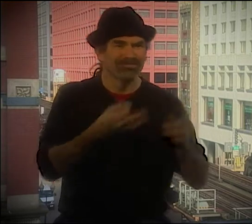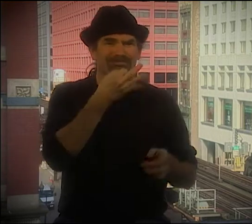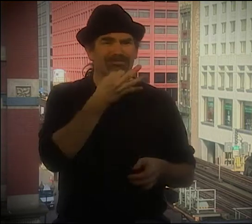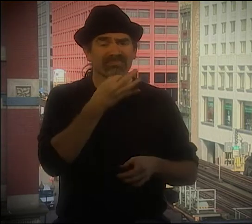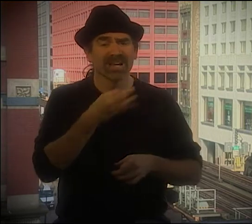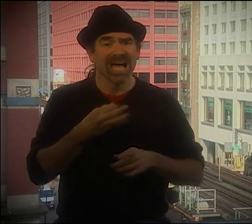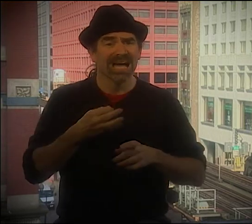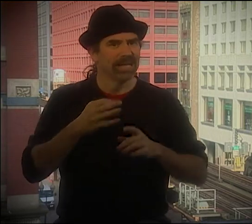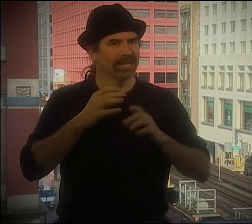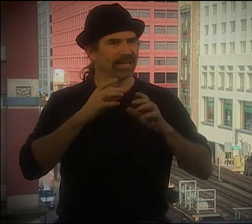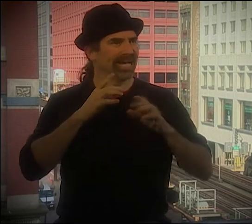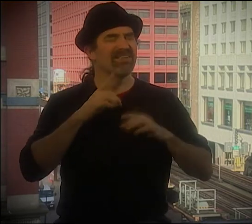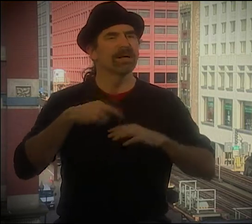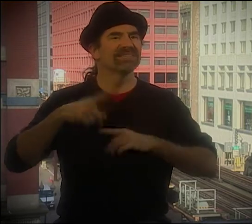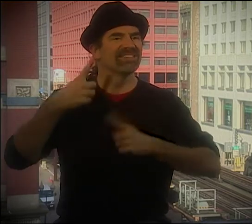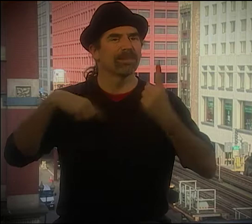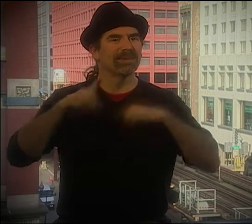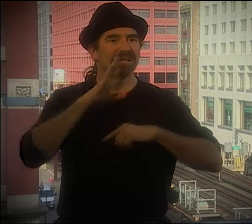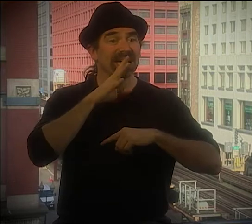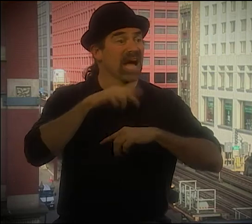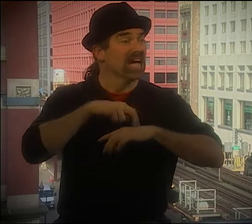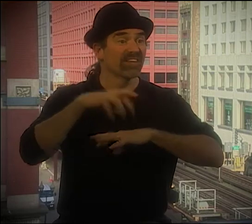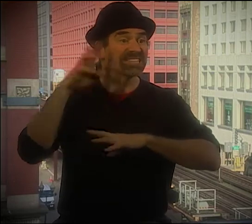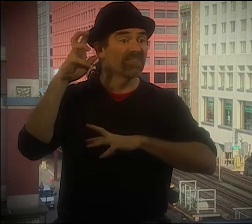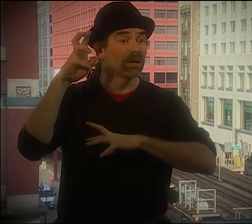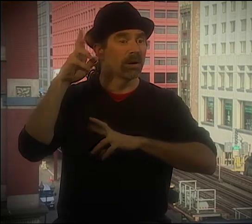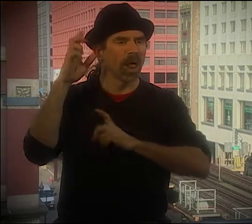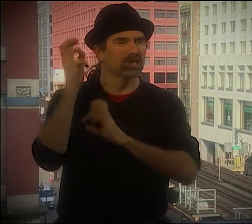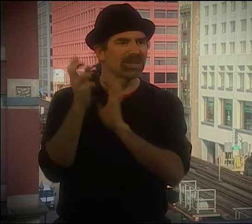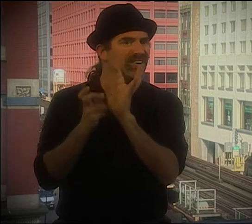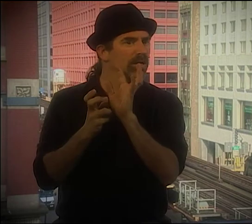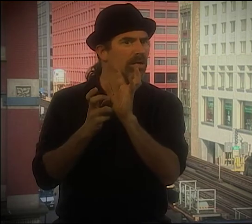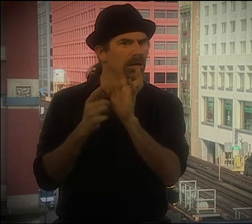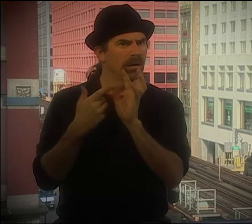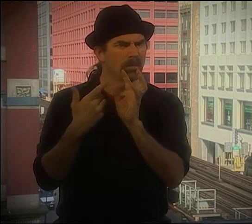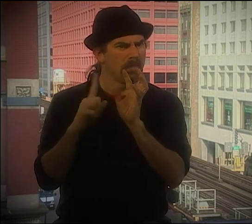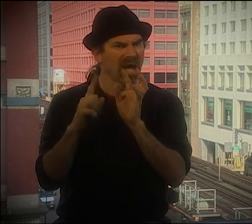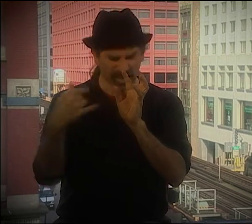AND PATRICK, WHERE PEOPLE WOULD LOOK AT THAT AND SAY, "WOW!"